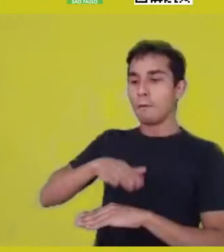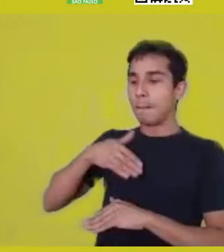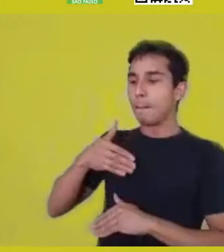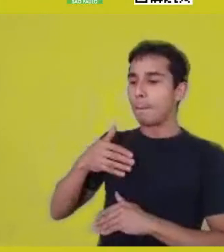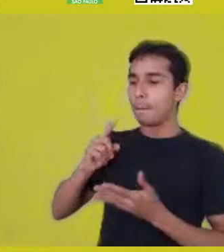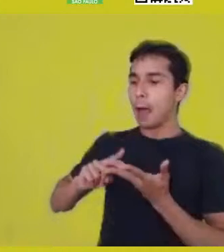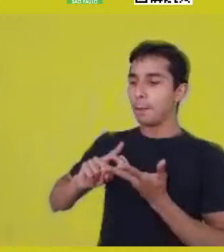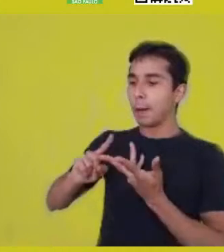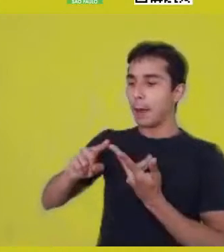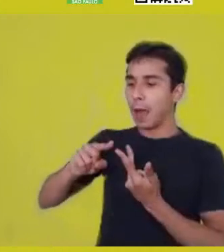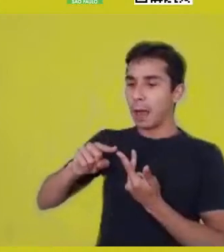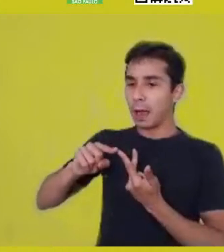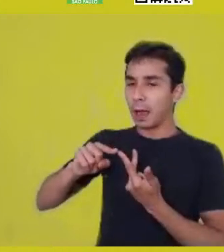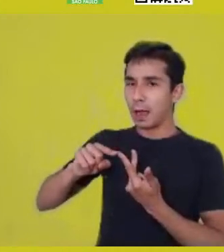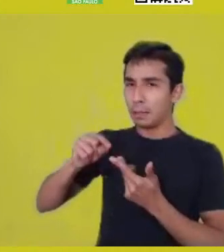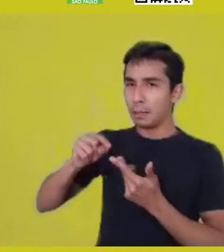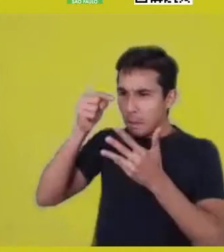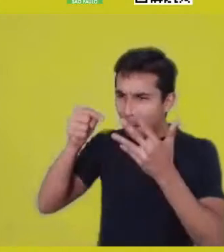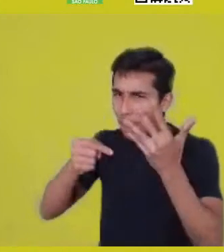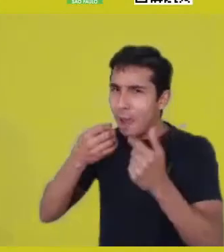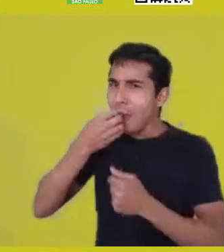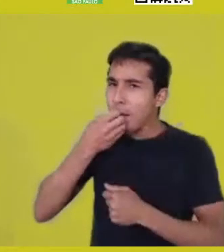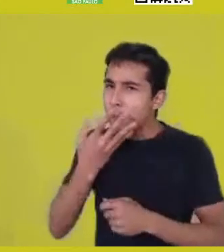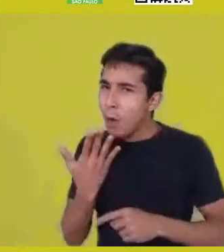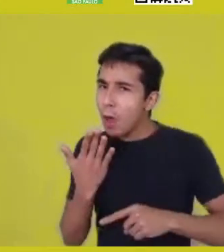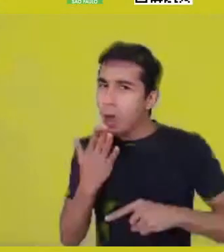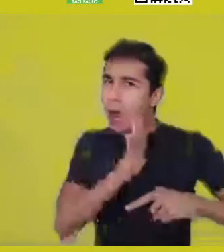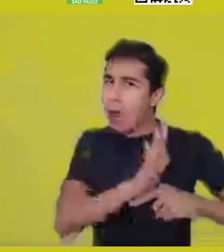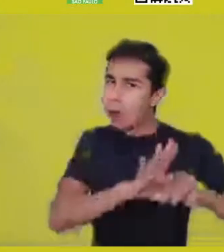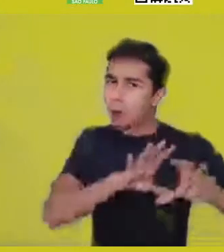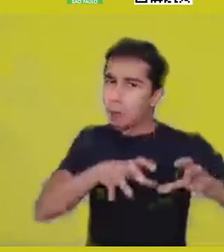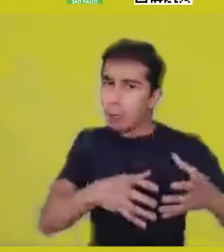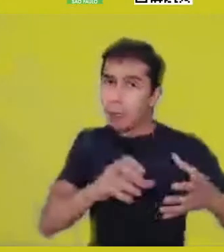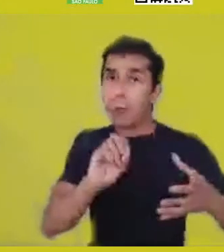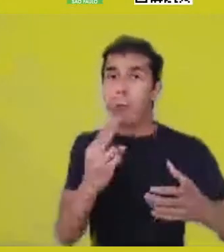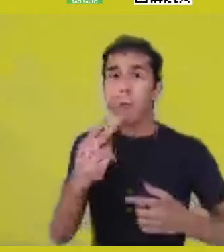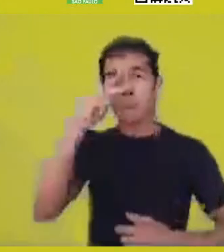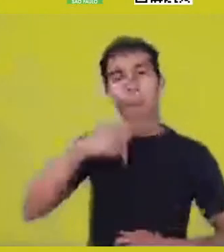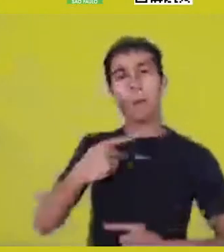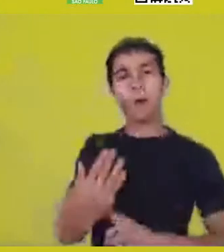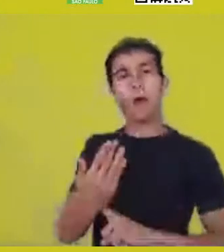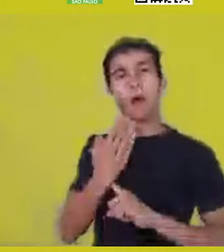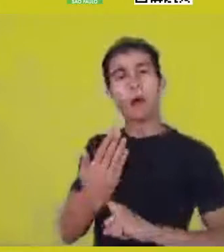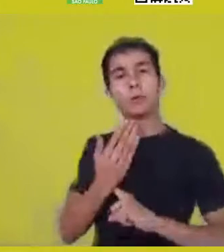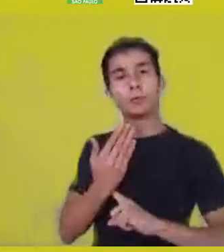because this very Euro-centered idea of autonomy